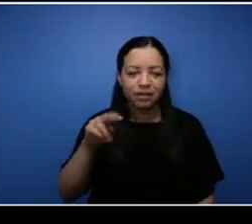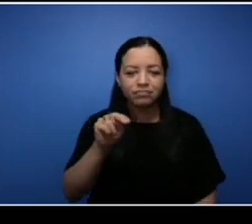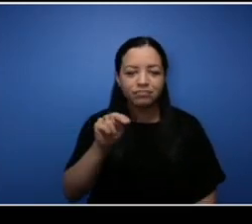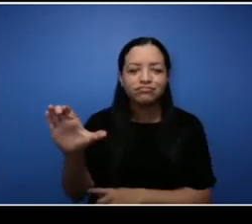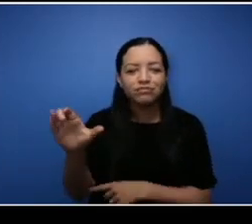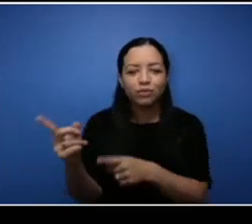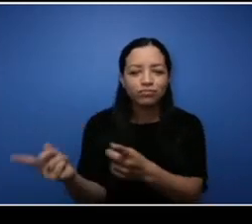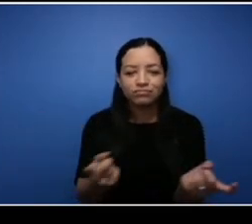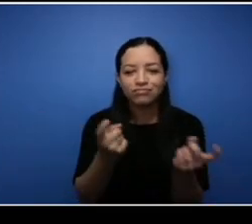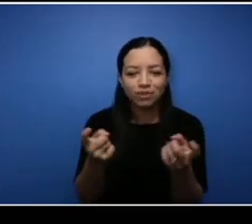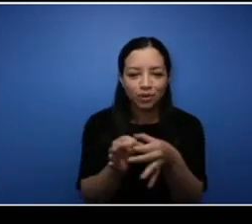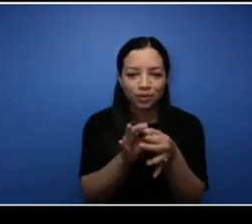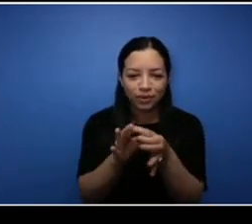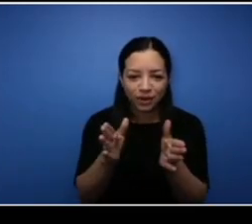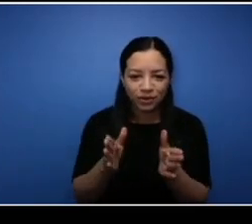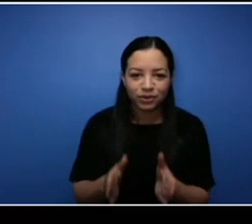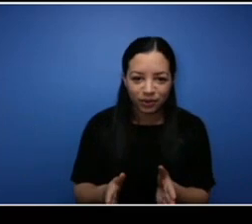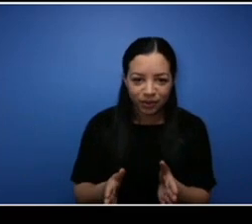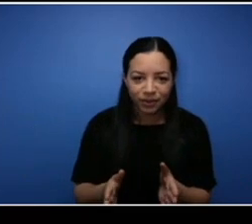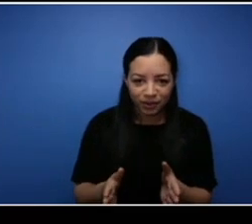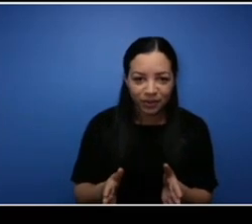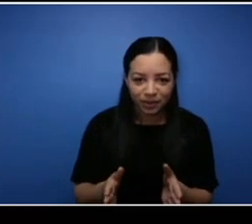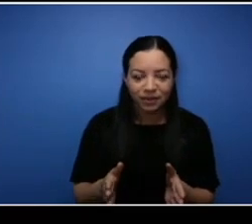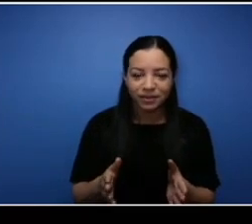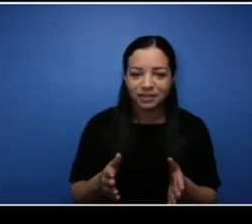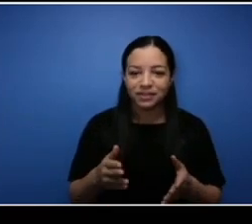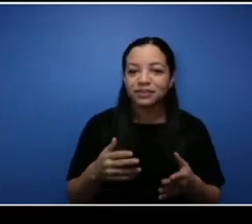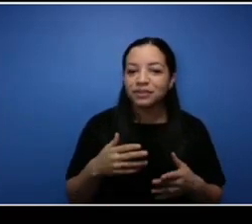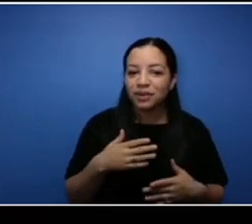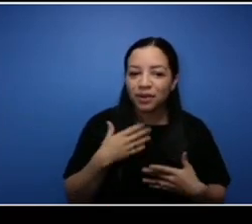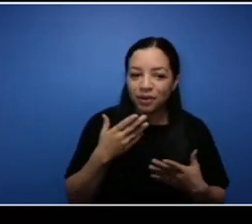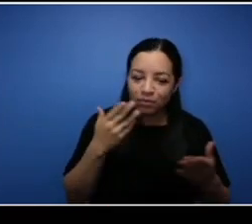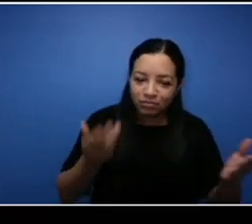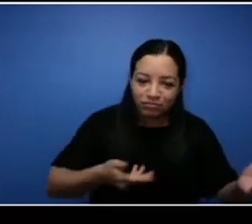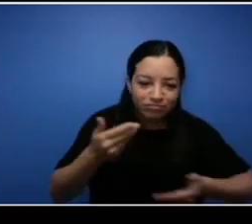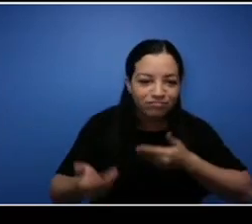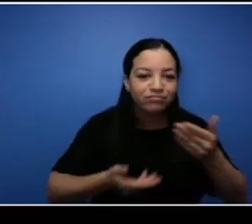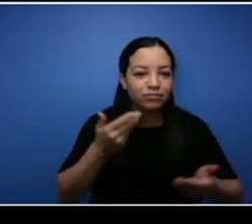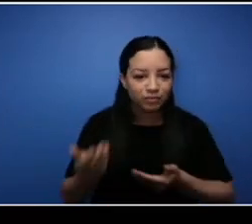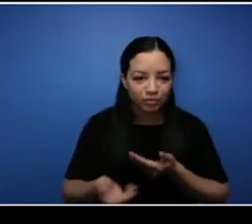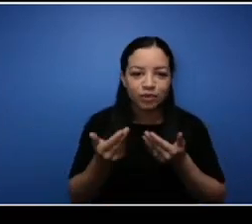African Heritage Month and I'd like to welcome you all to our third annual Ask a Black Entrepreneurs